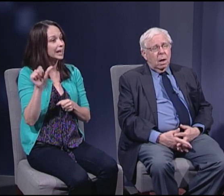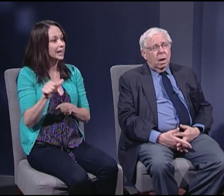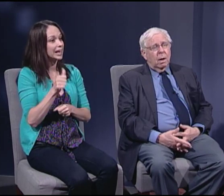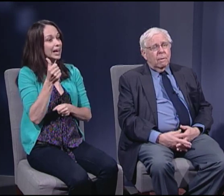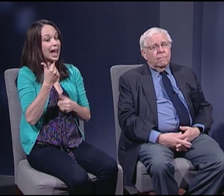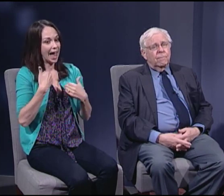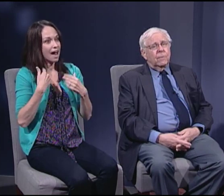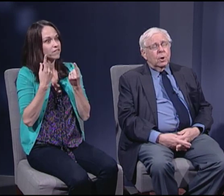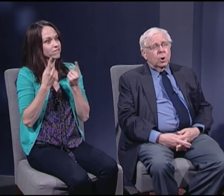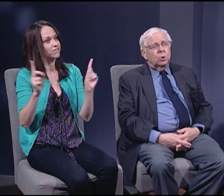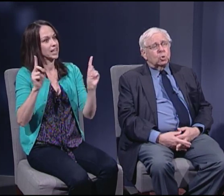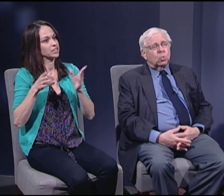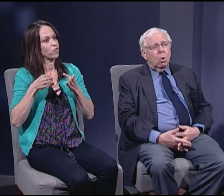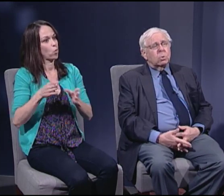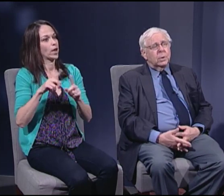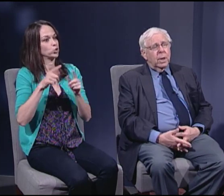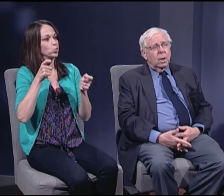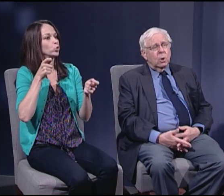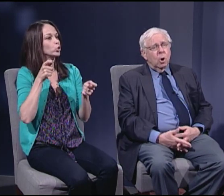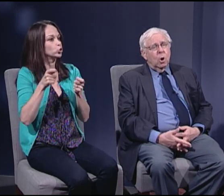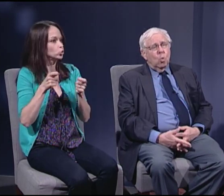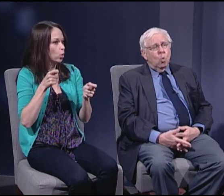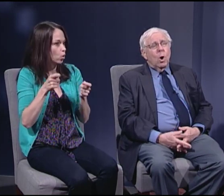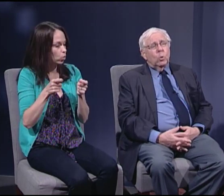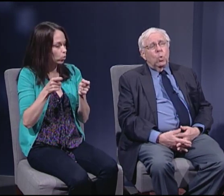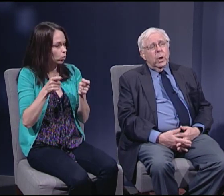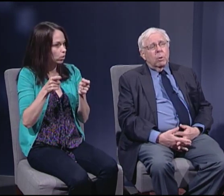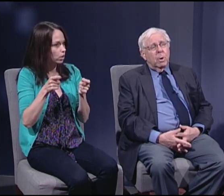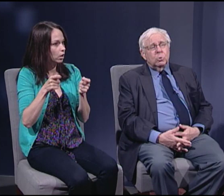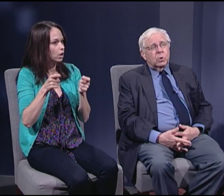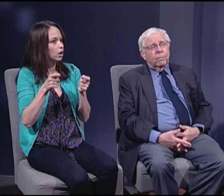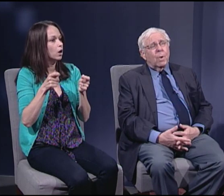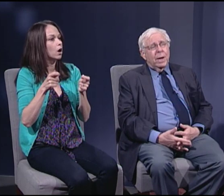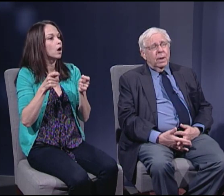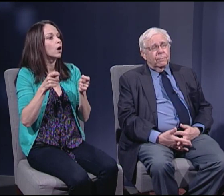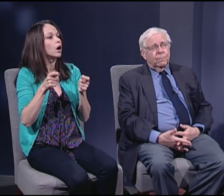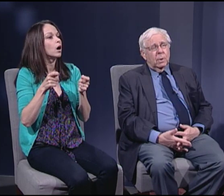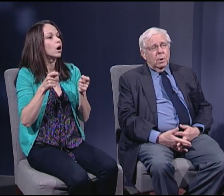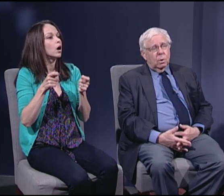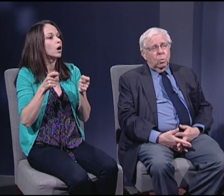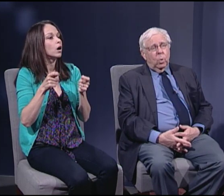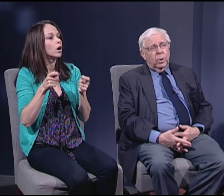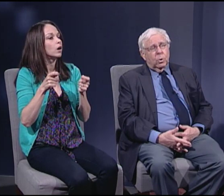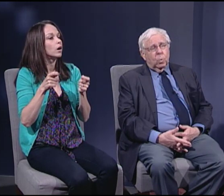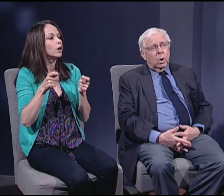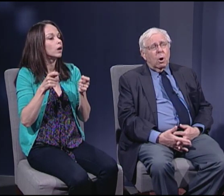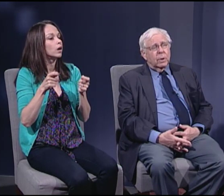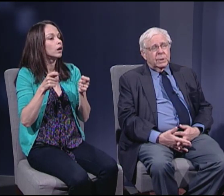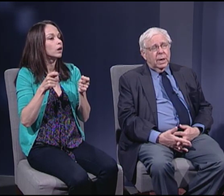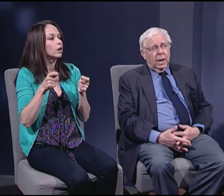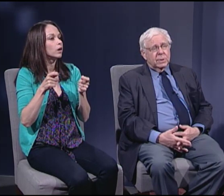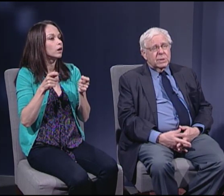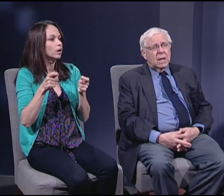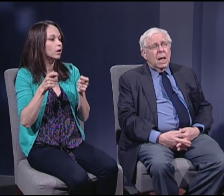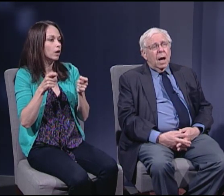of controlling what we are most afraid of with regard to guns.